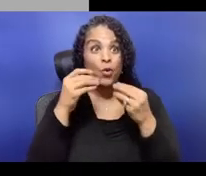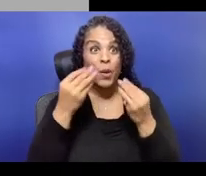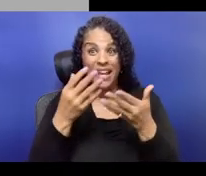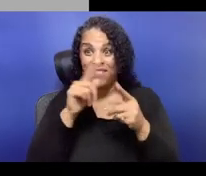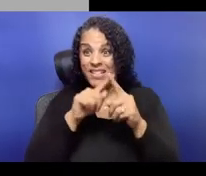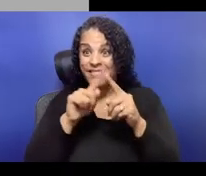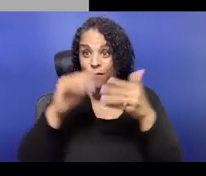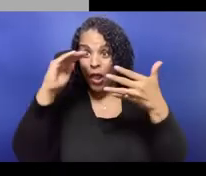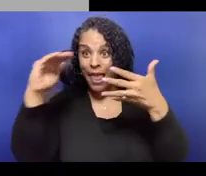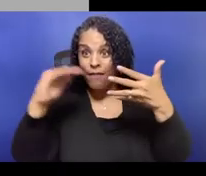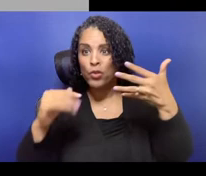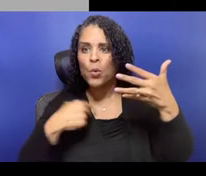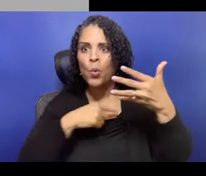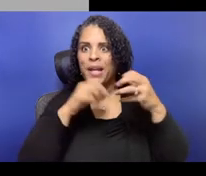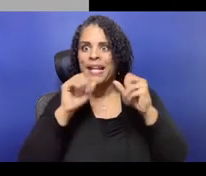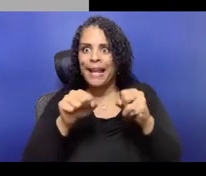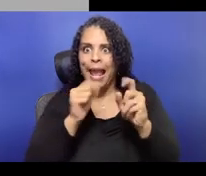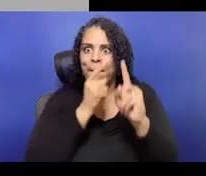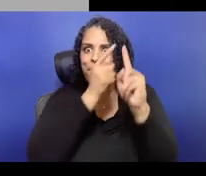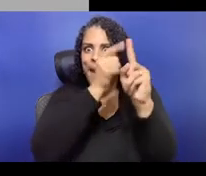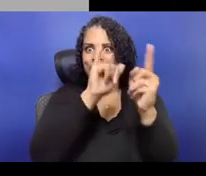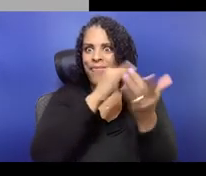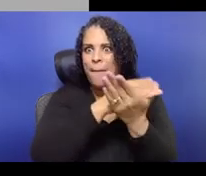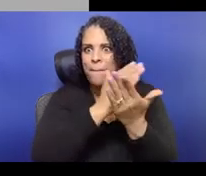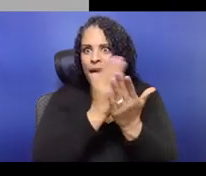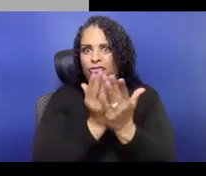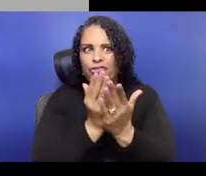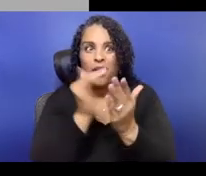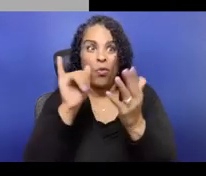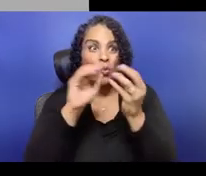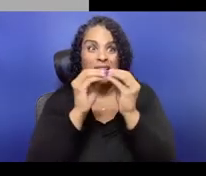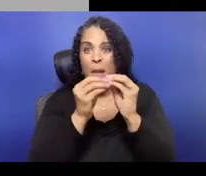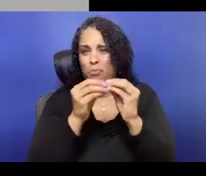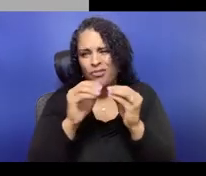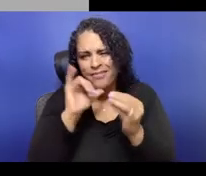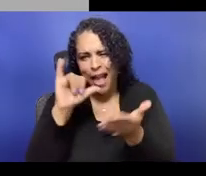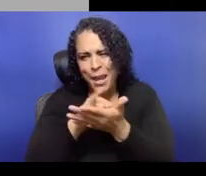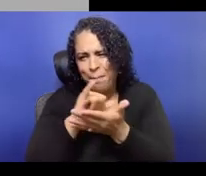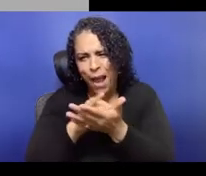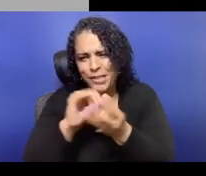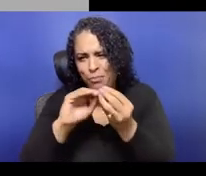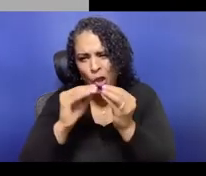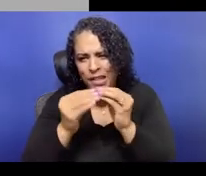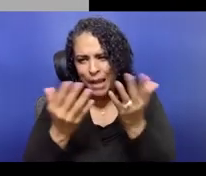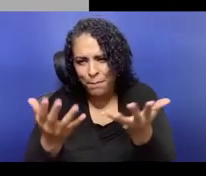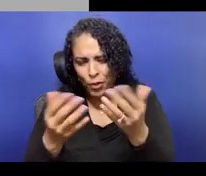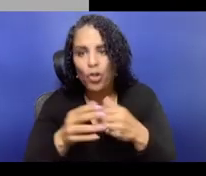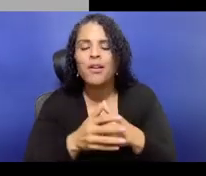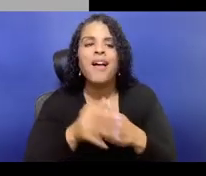I actually, if you don't mind, I actually have one of our open budgets queued up here,